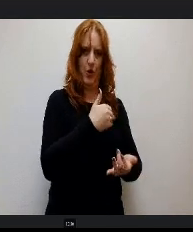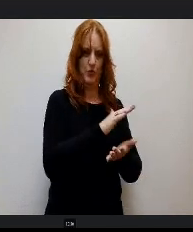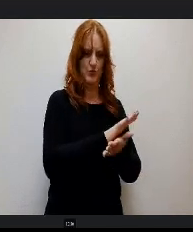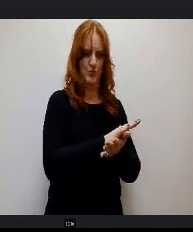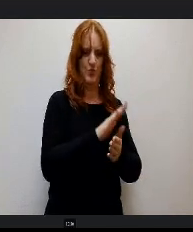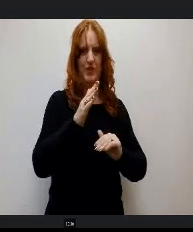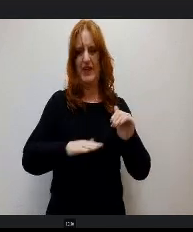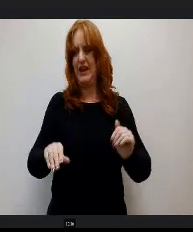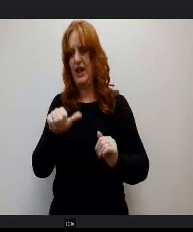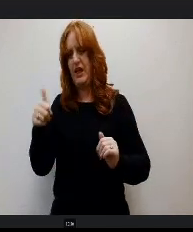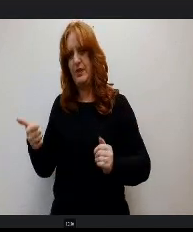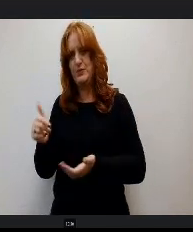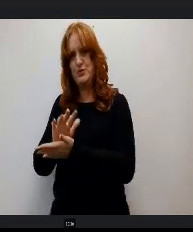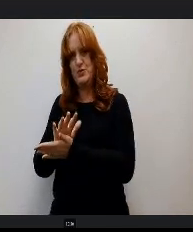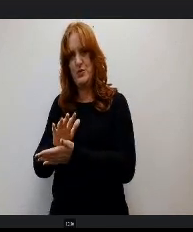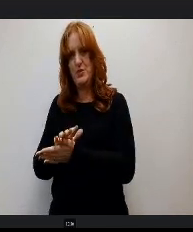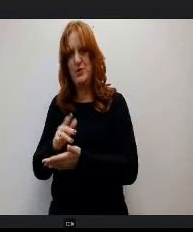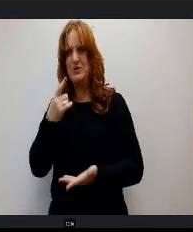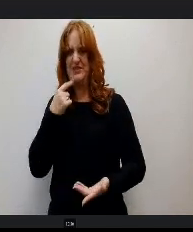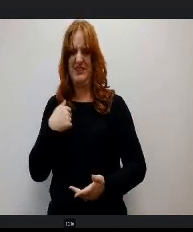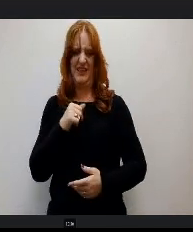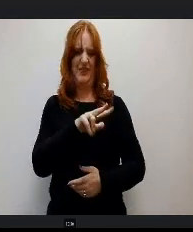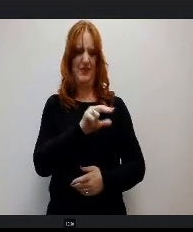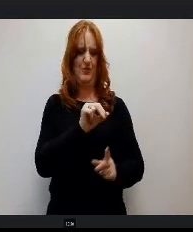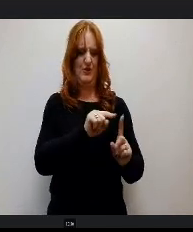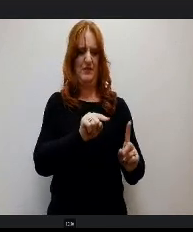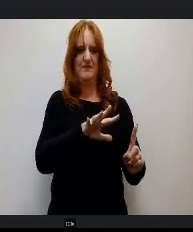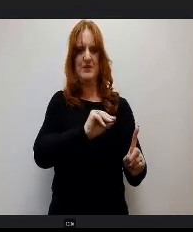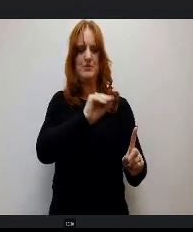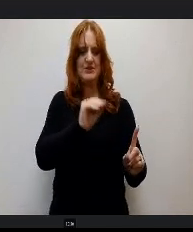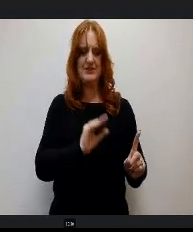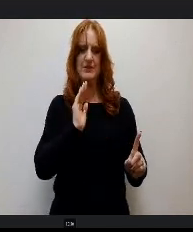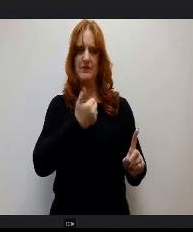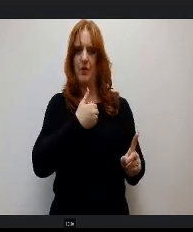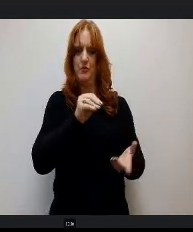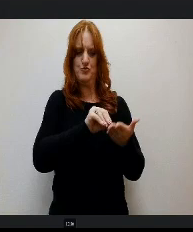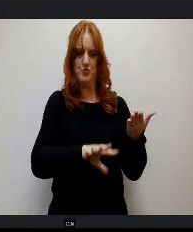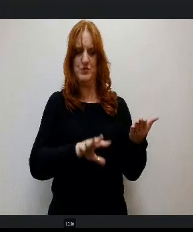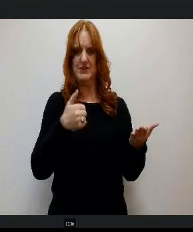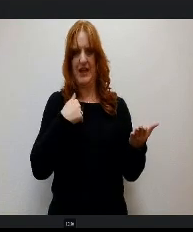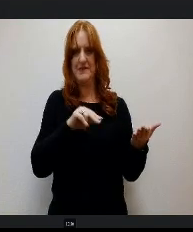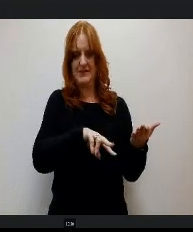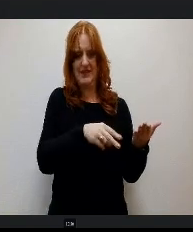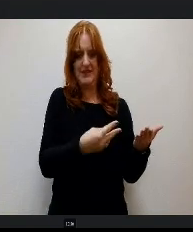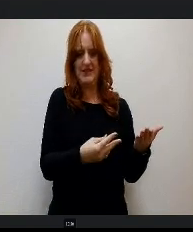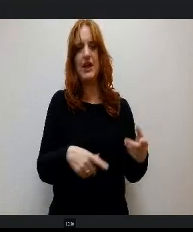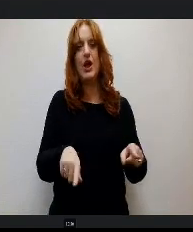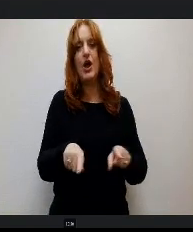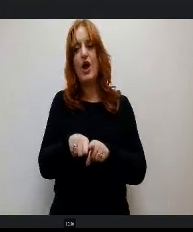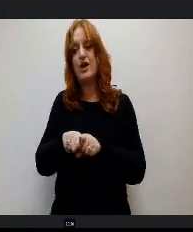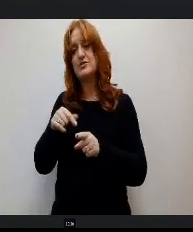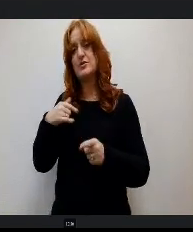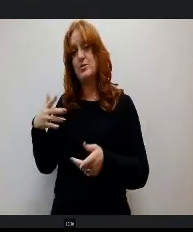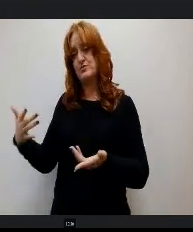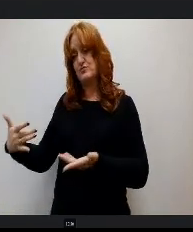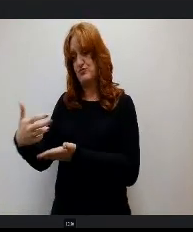l data indicates somewhere between 30 to 50% of our students. We're also collecting data that indicates many of them are twice